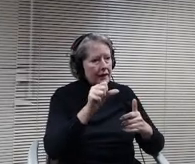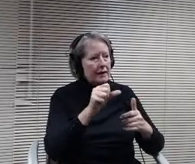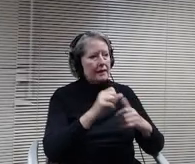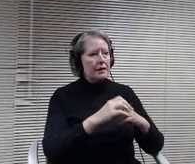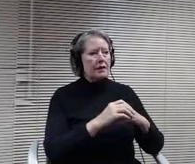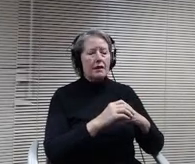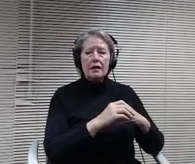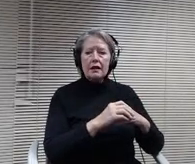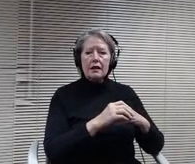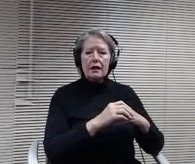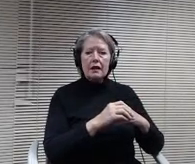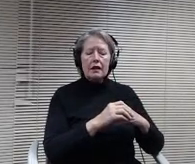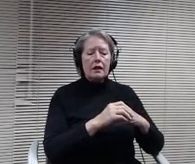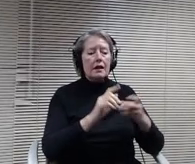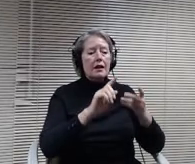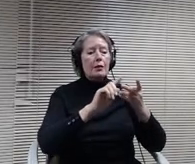OK, second question is um.